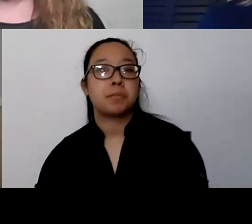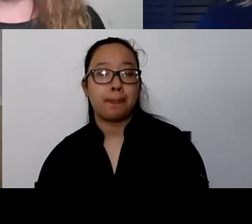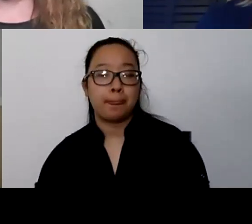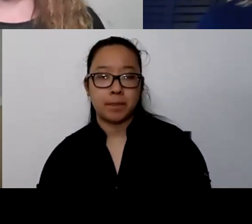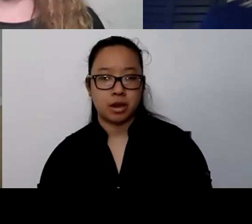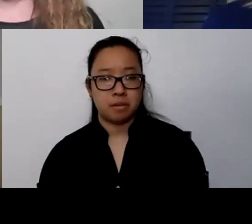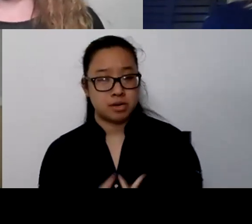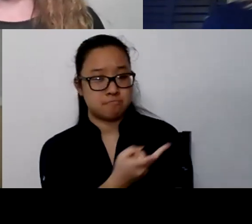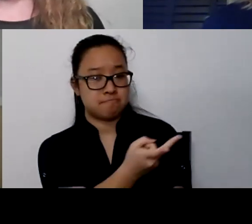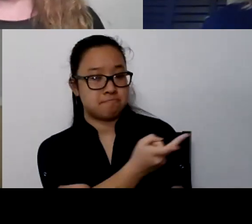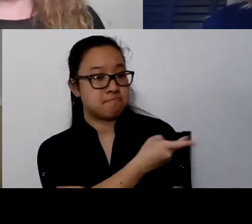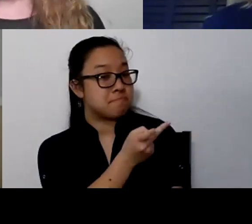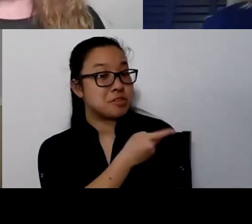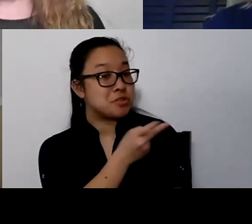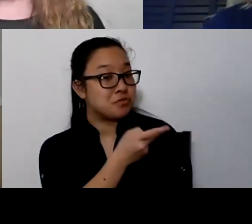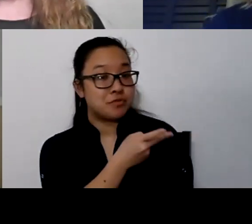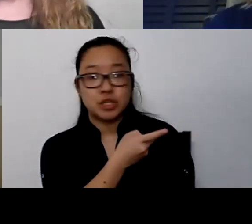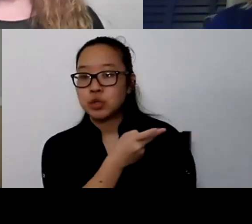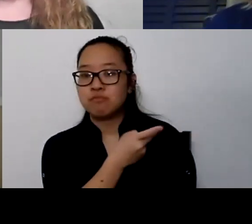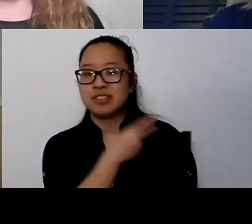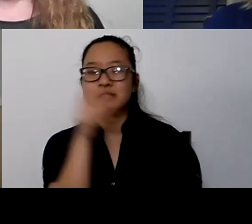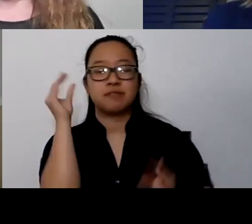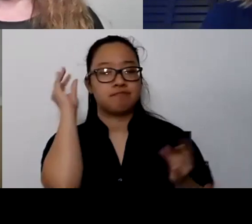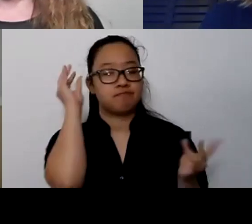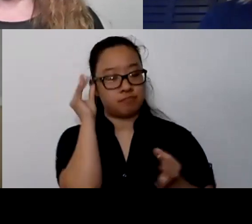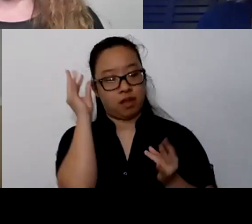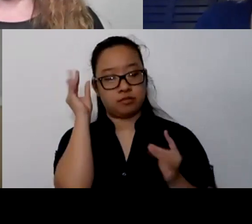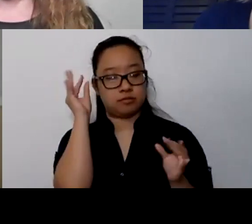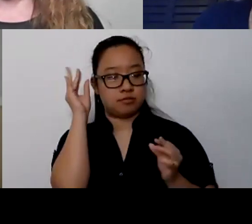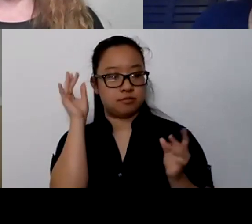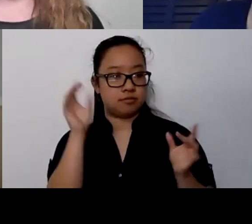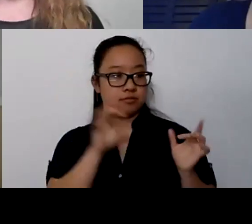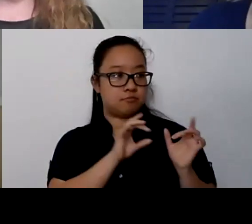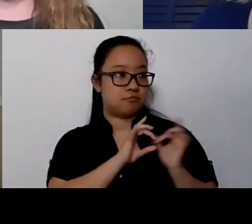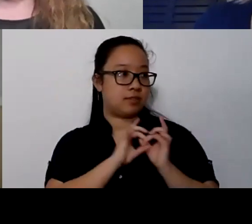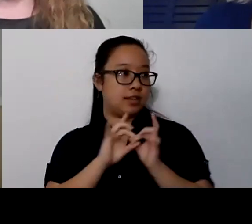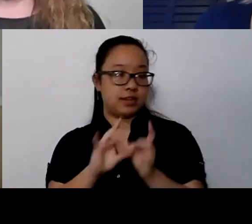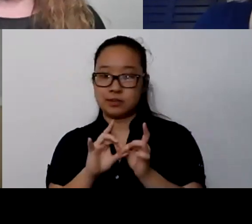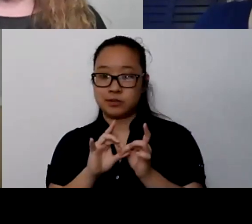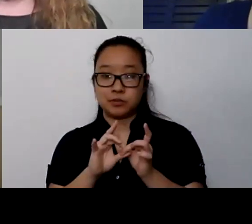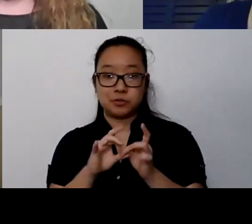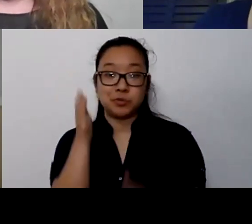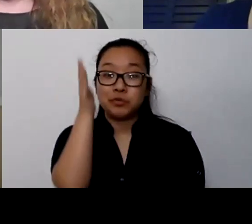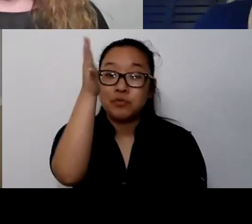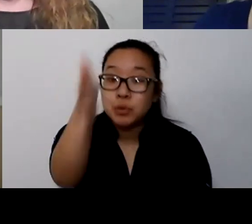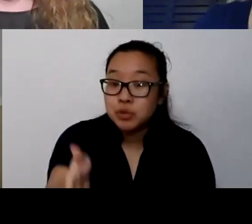if you have thoughts about where we're going, what things are gonna look like in three months